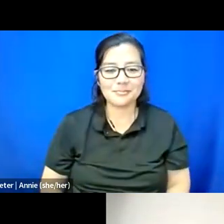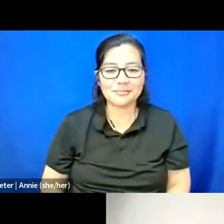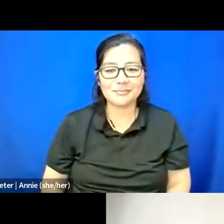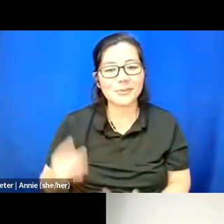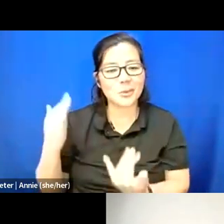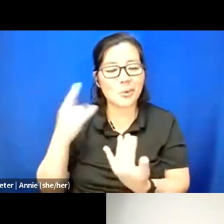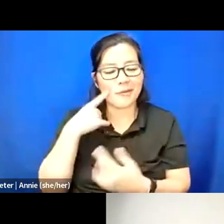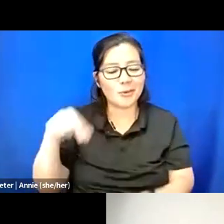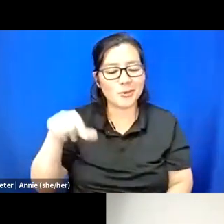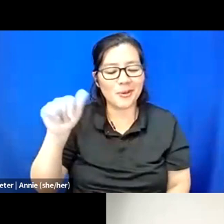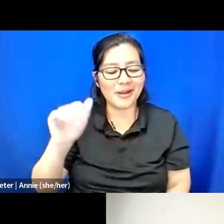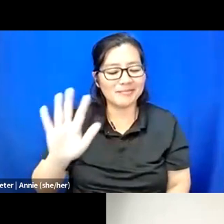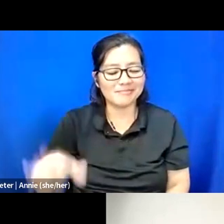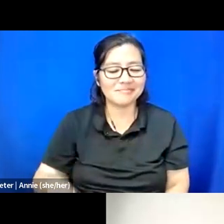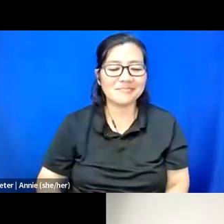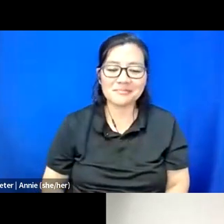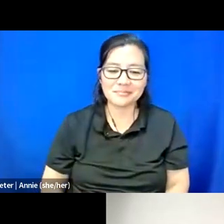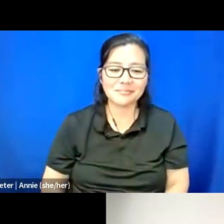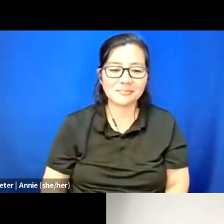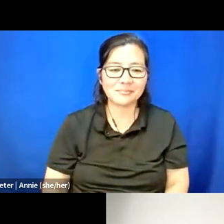Yeah, my brain is very full.